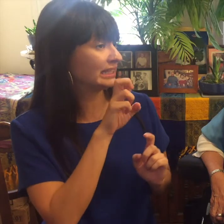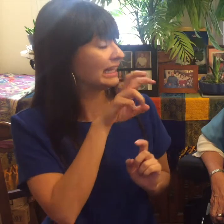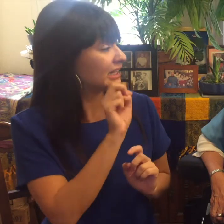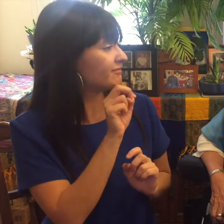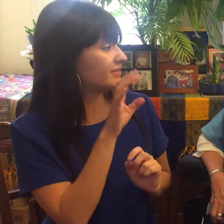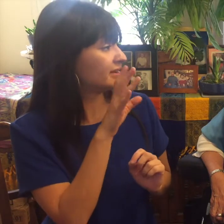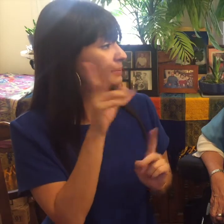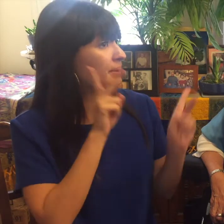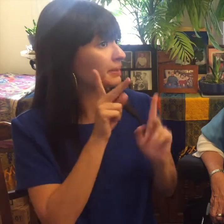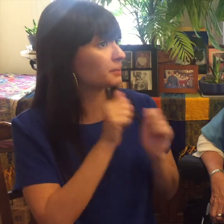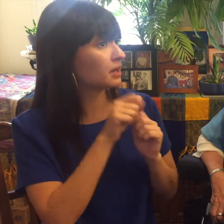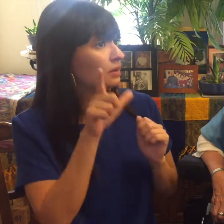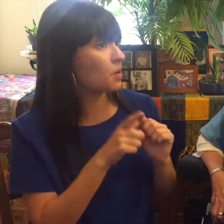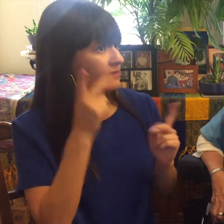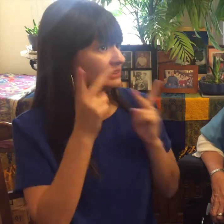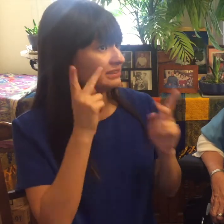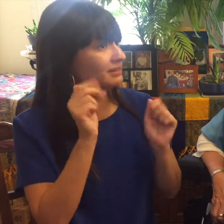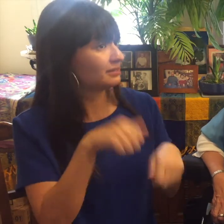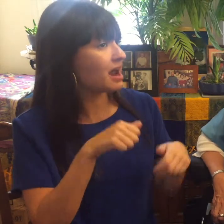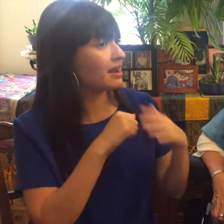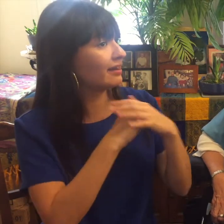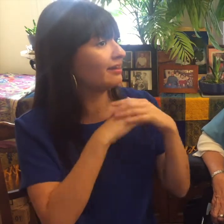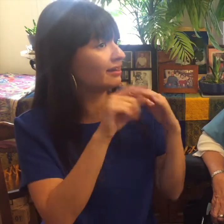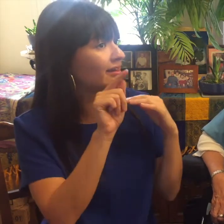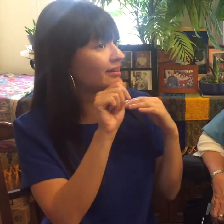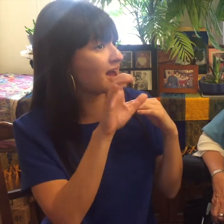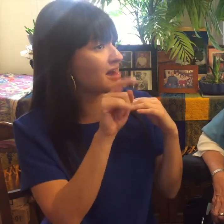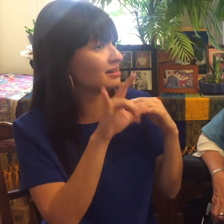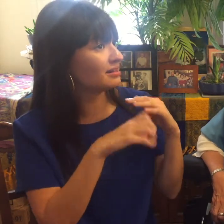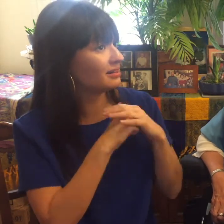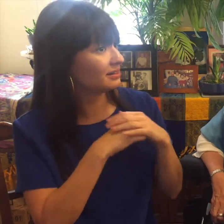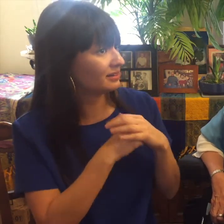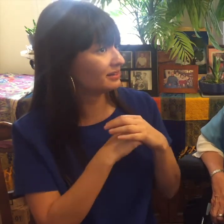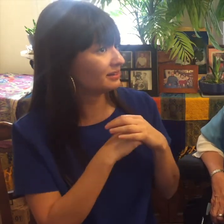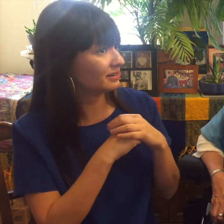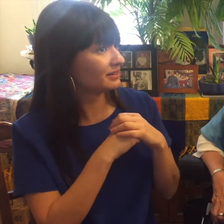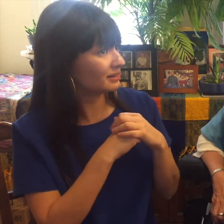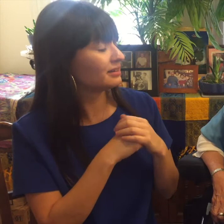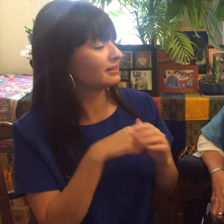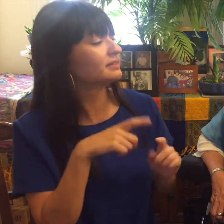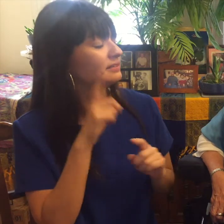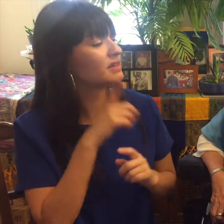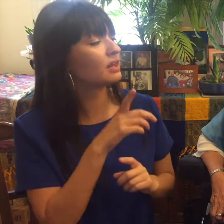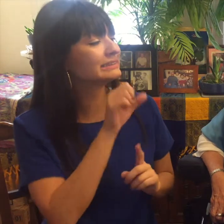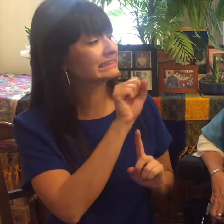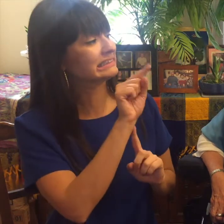good all around for everybody and people with low vision or who are blind can use